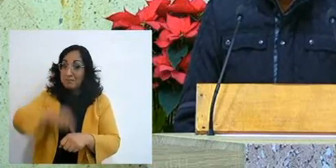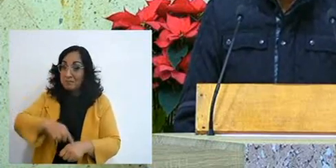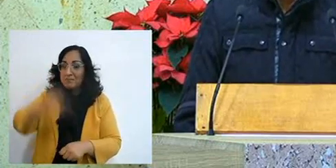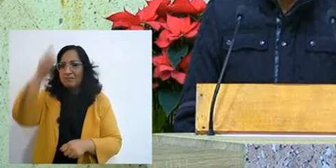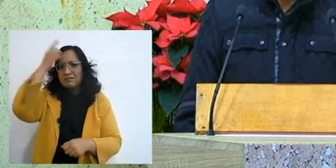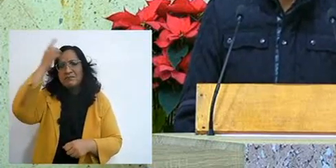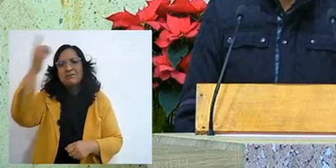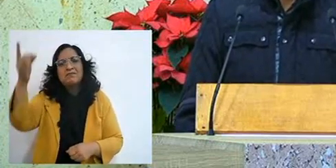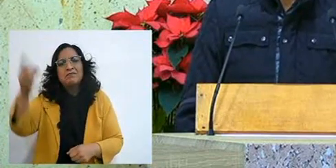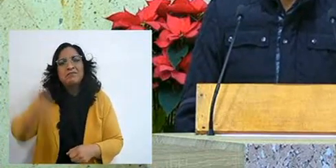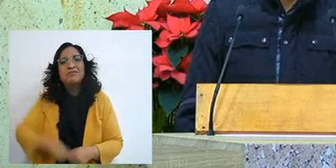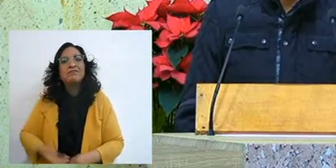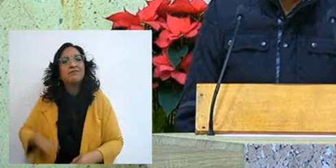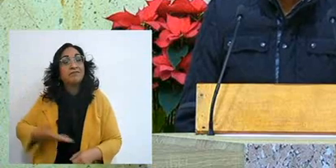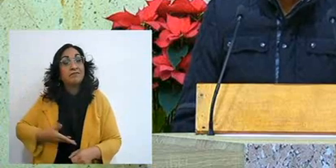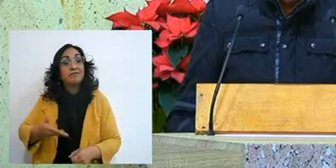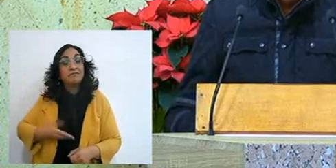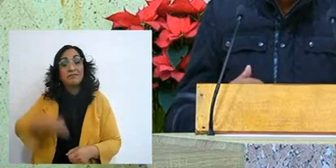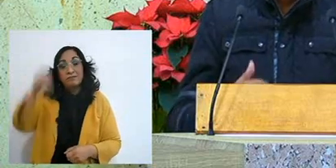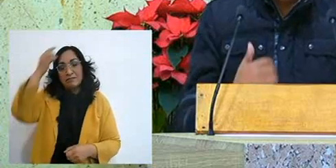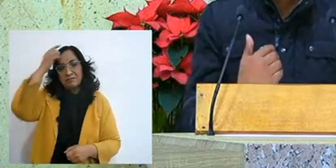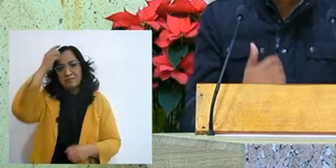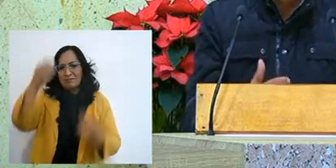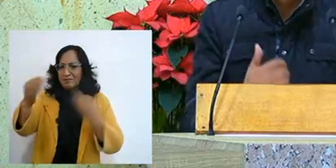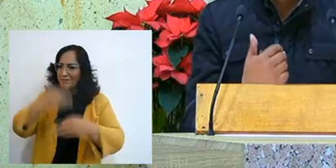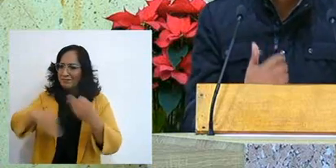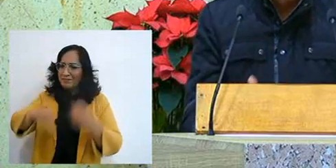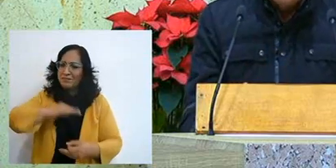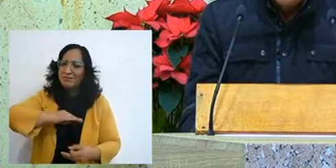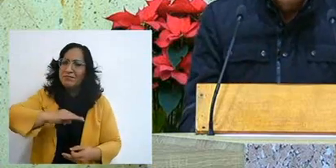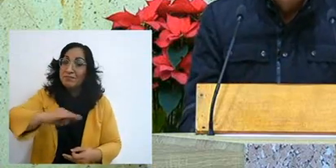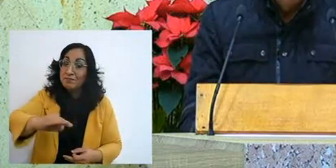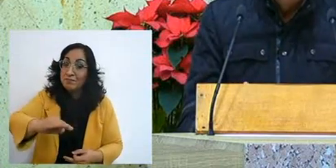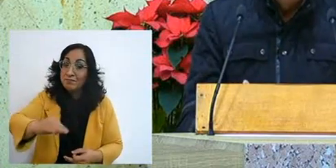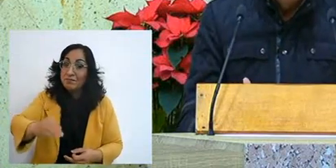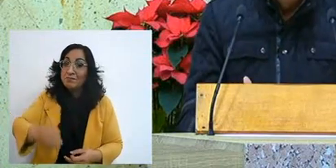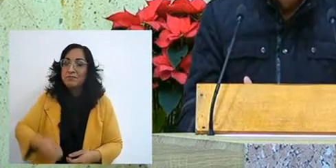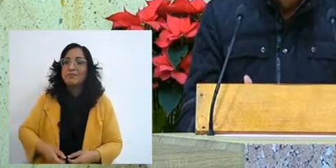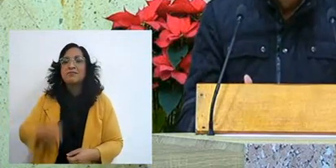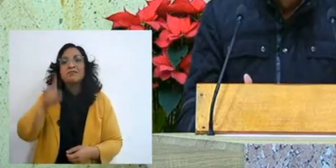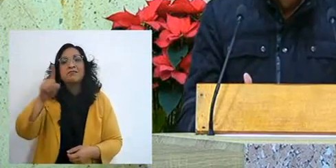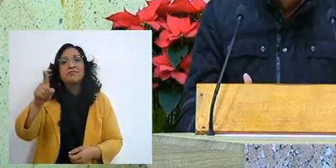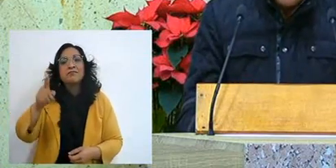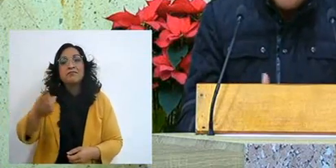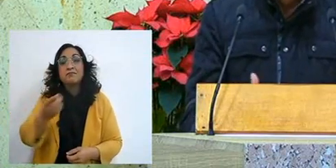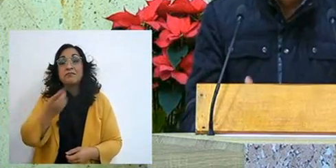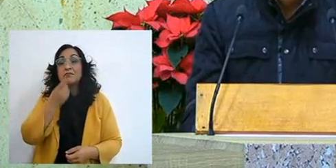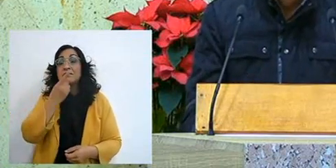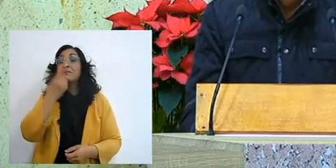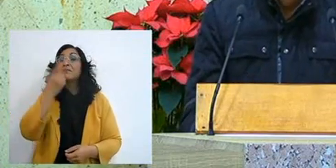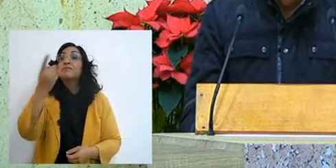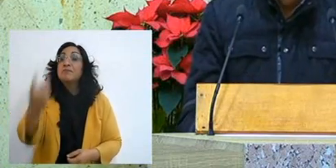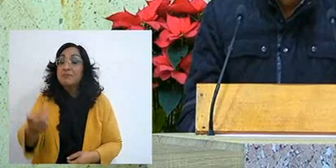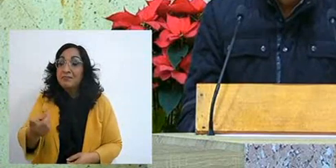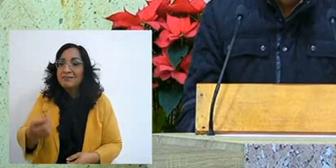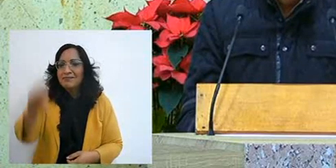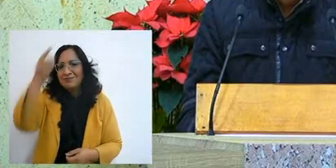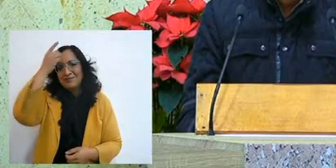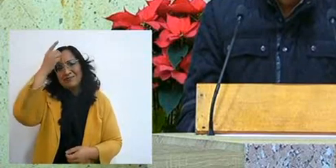being that we have an Almighty God, that what we ask of him he will do,